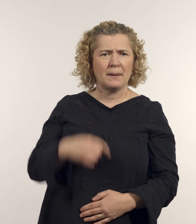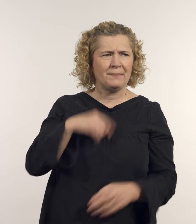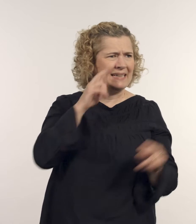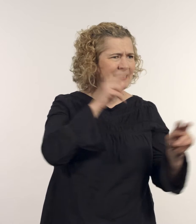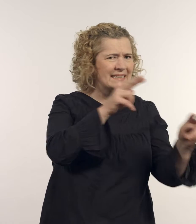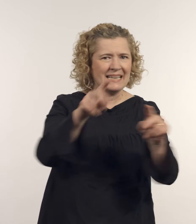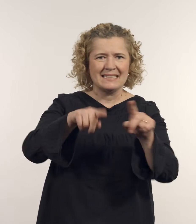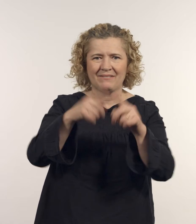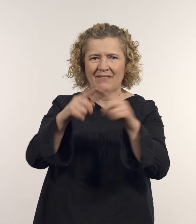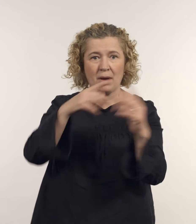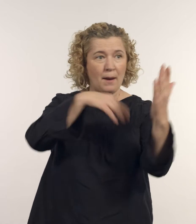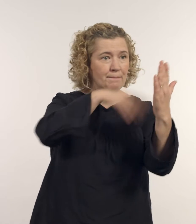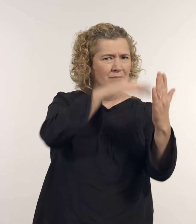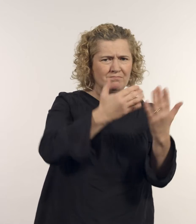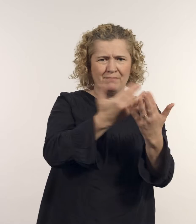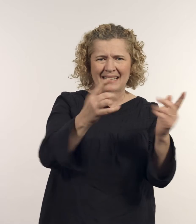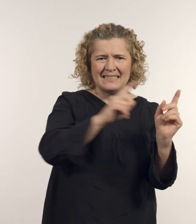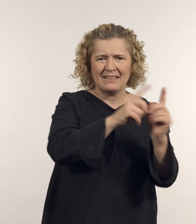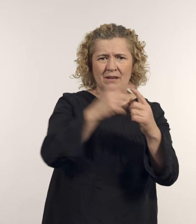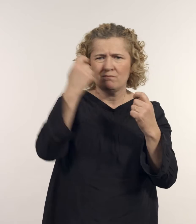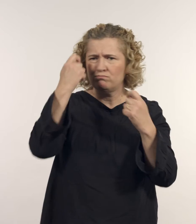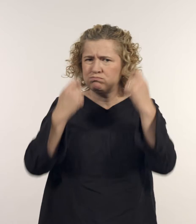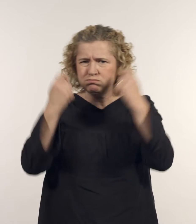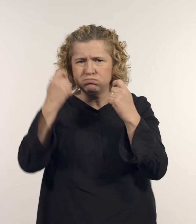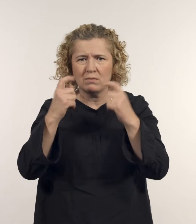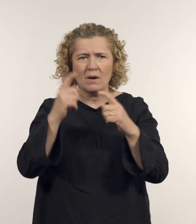Berner says ‘I’ve seen many expressions depicted in portraits: